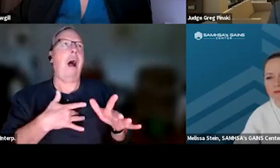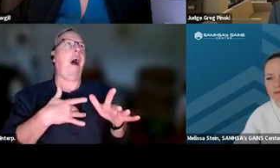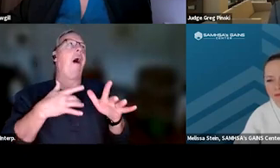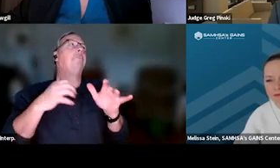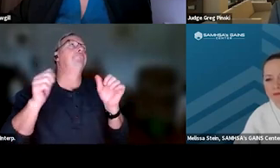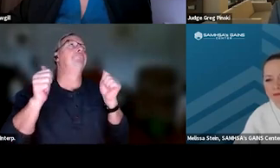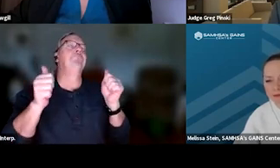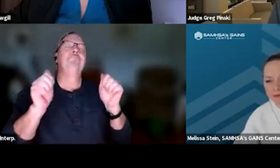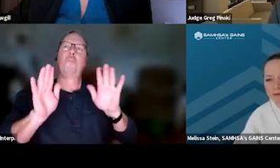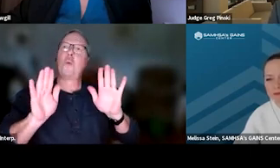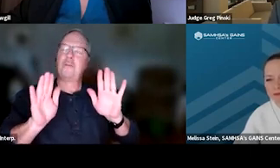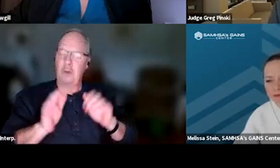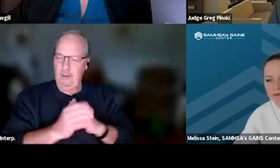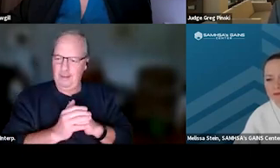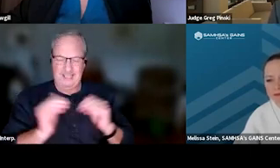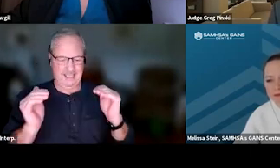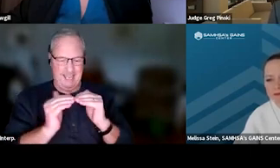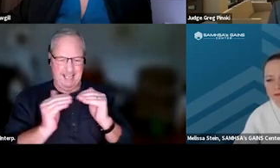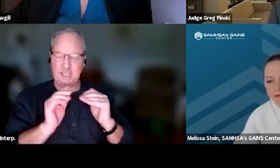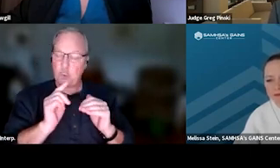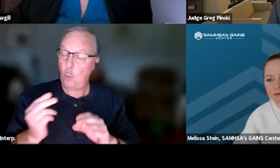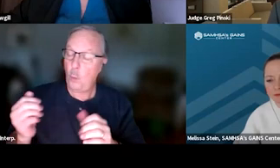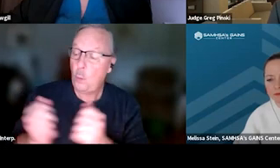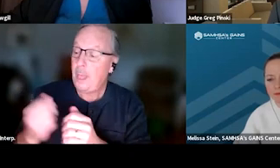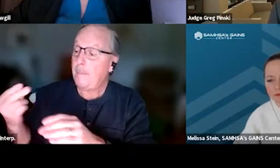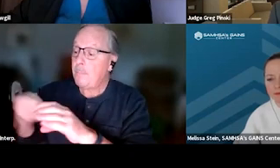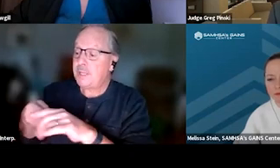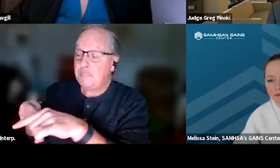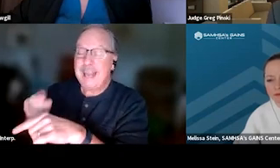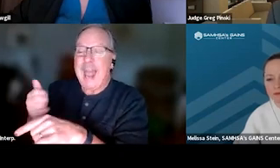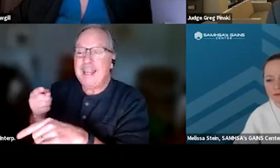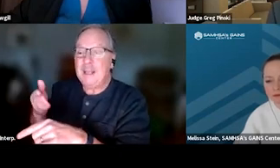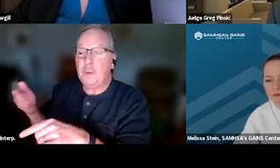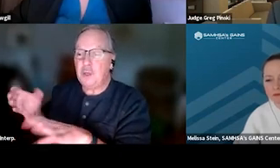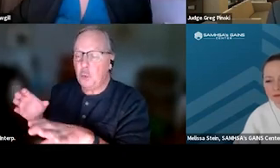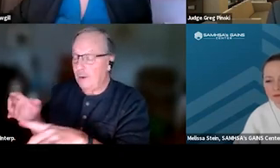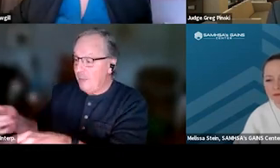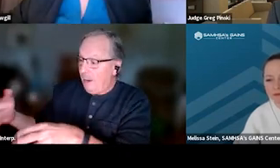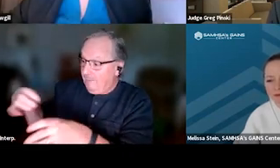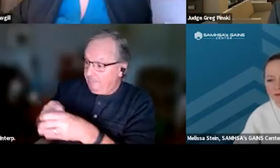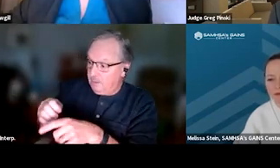This is equally as true for our participants. Anything that we can do, if they're engaging in undesirable behaviors,